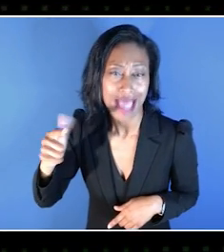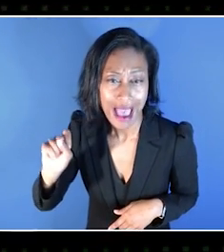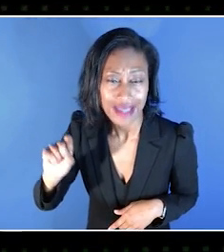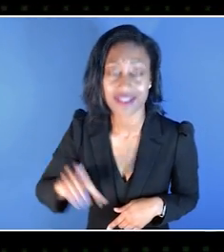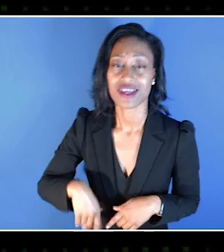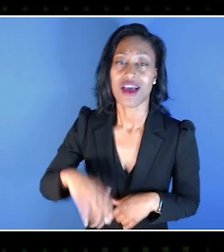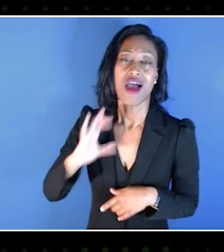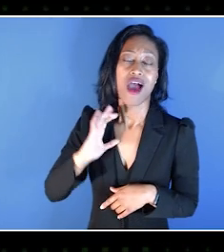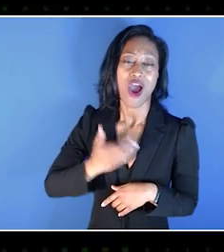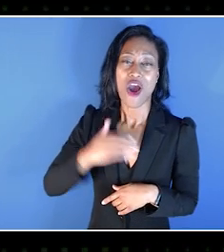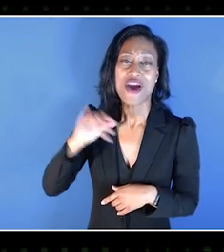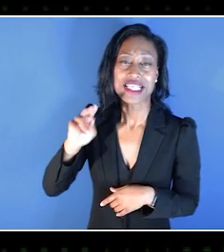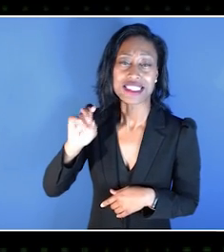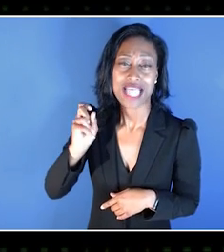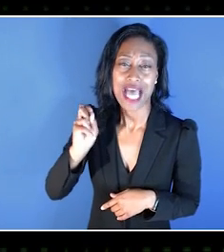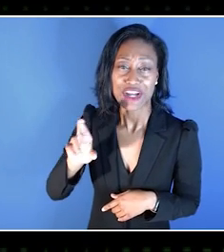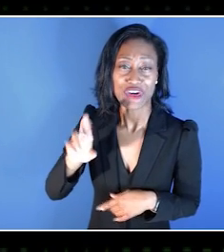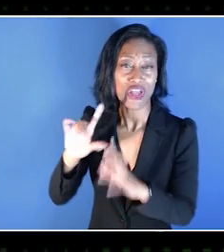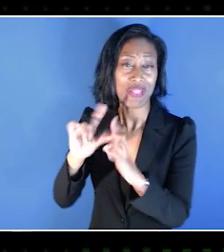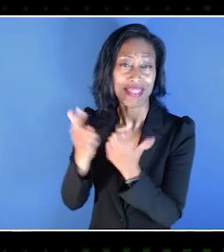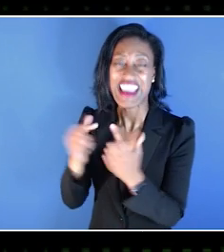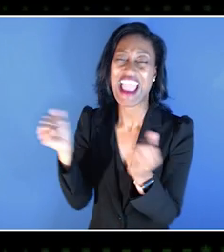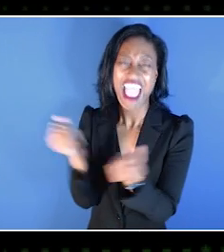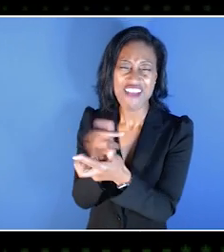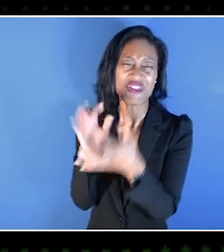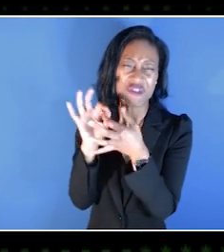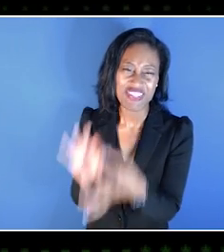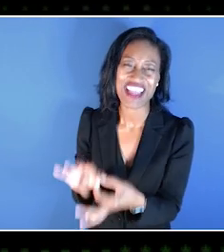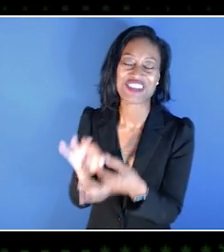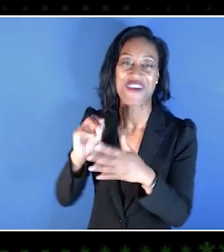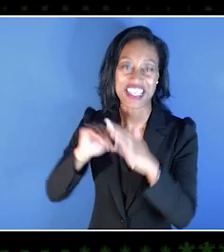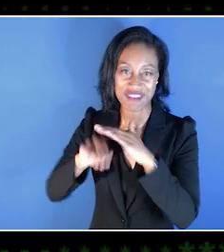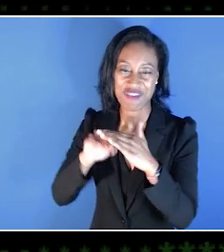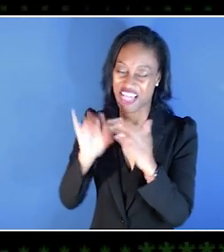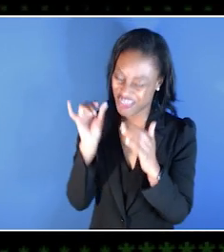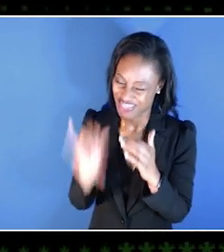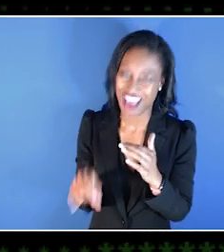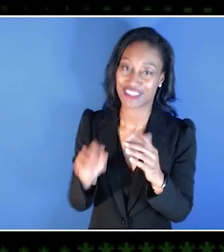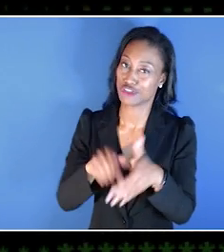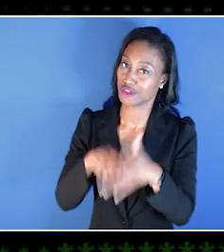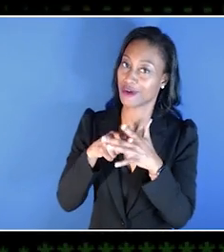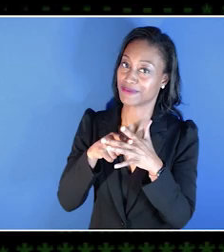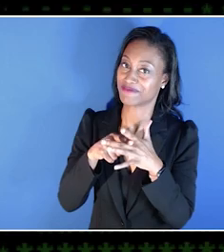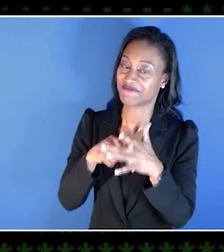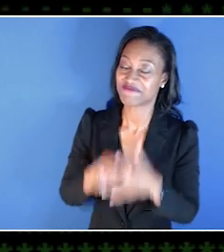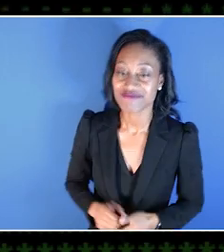the Xbox Accessibility Insider League, all things Xbox accessibility. That is the place to start.